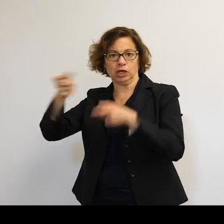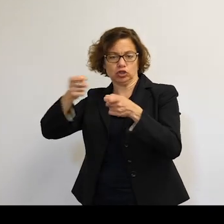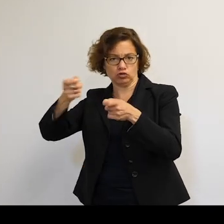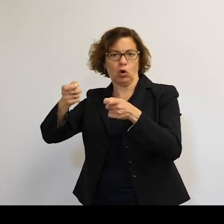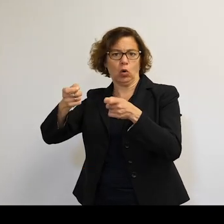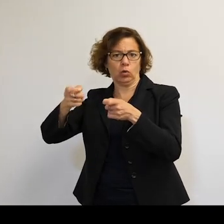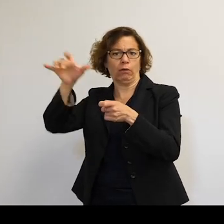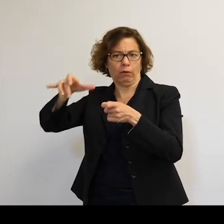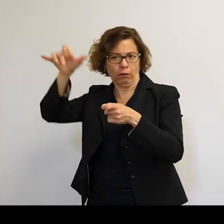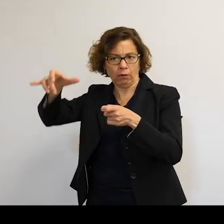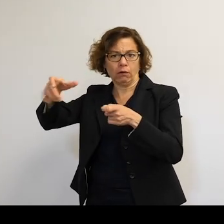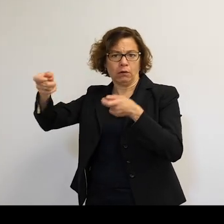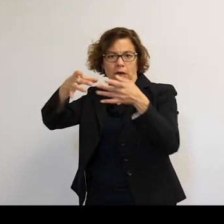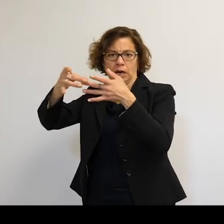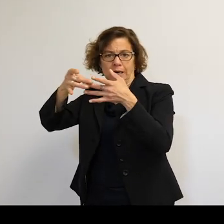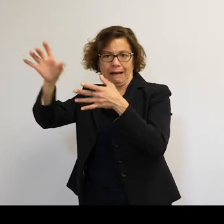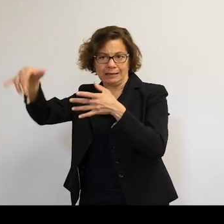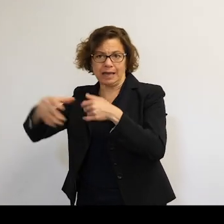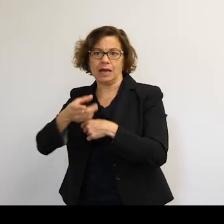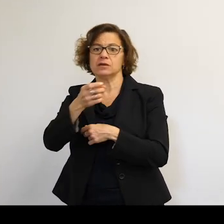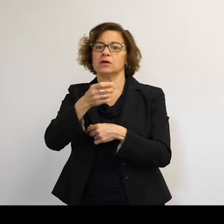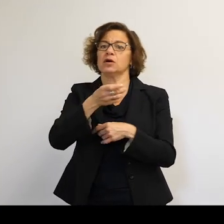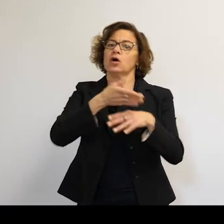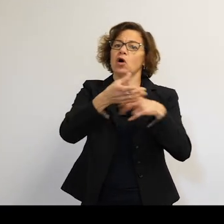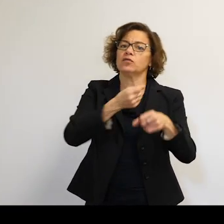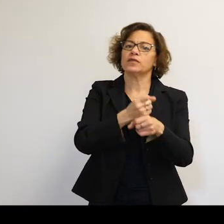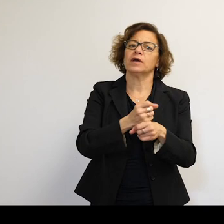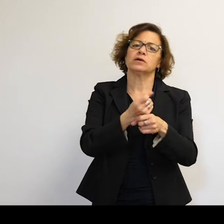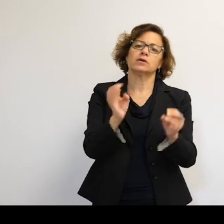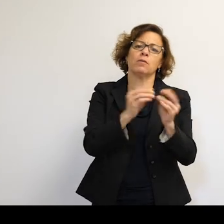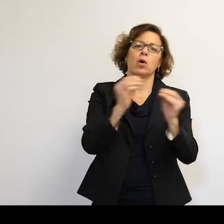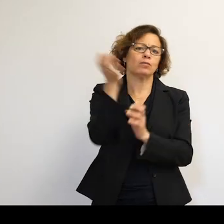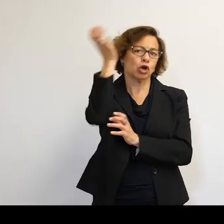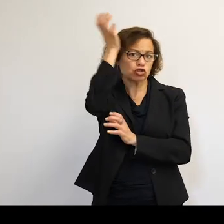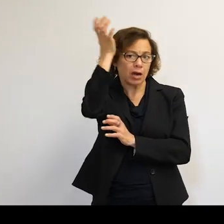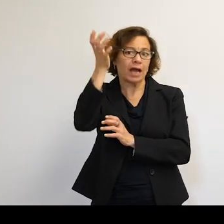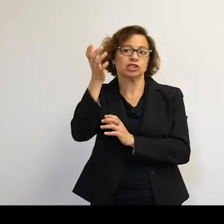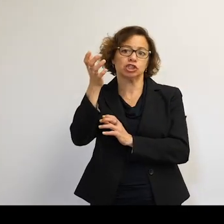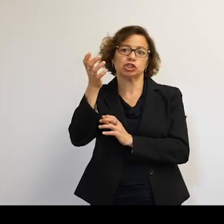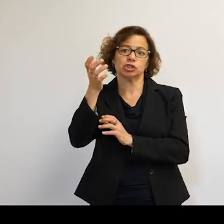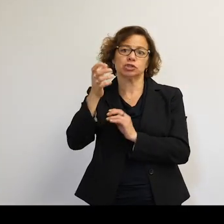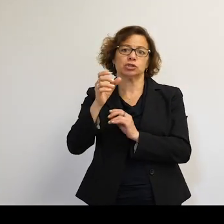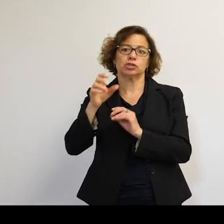that has to be guarded. And over the years like tons and tons of trash have been loaded into spacecraft,